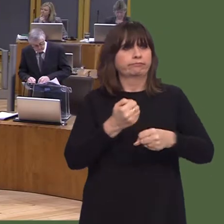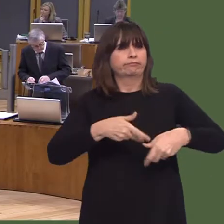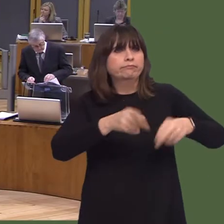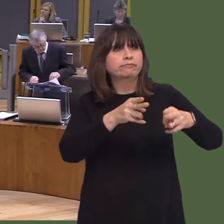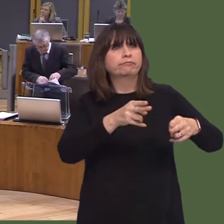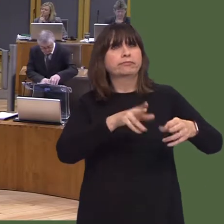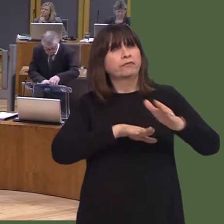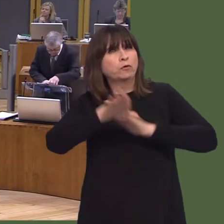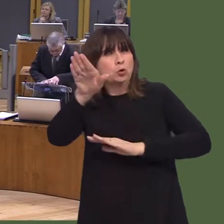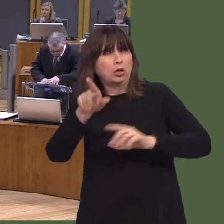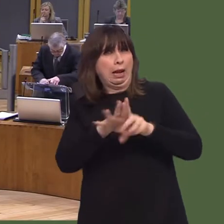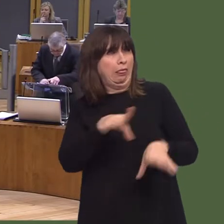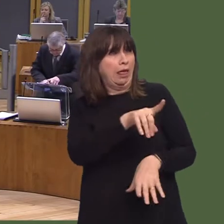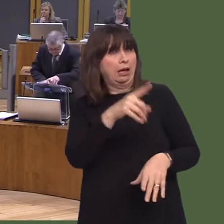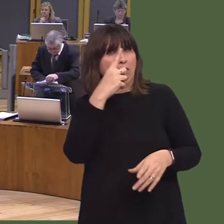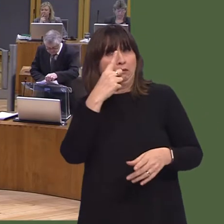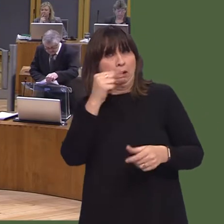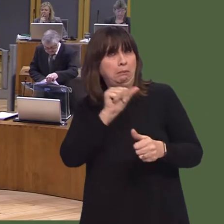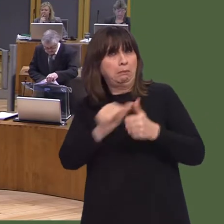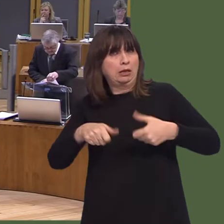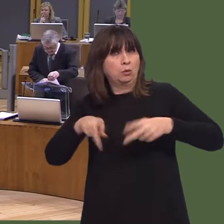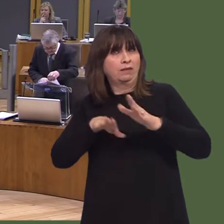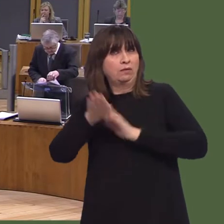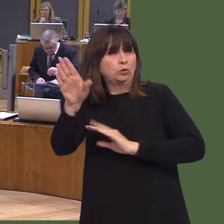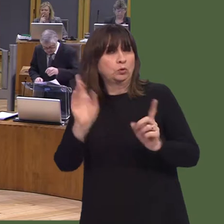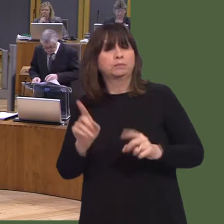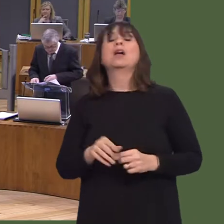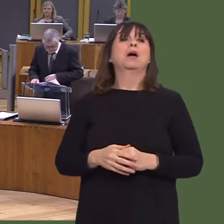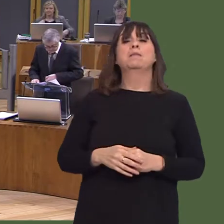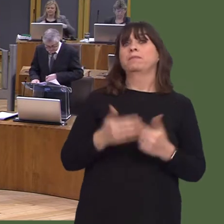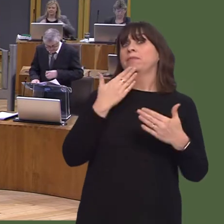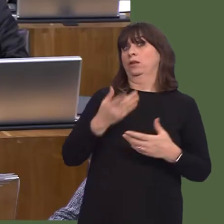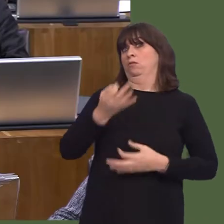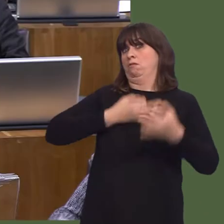in Wales? Because that's what I think the people of Wales want to see.